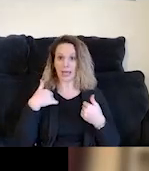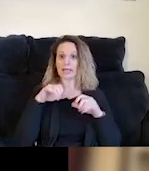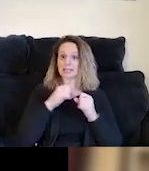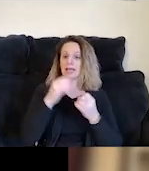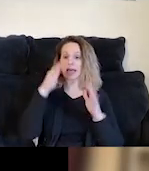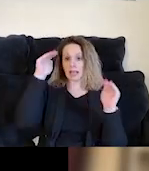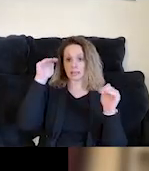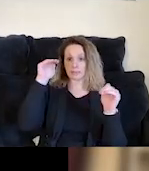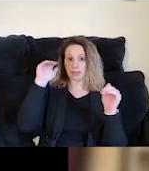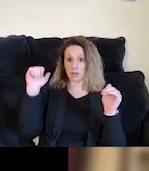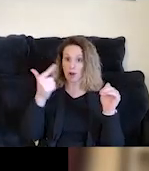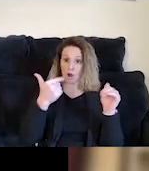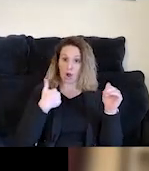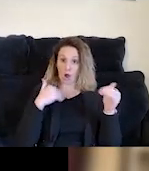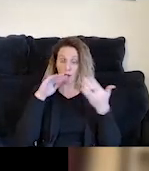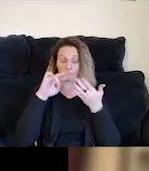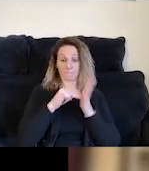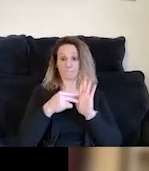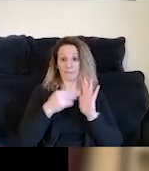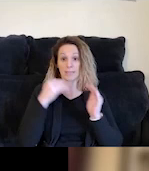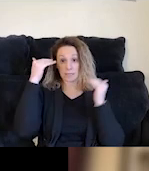that all of us have of people who are adults.